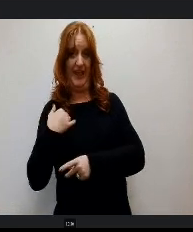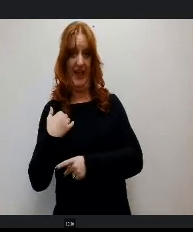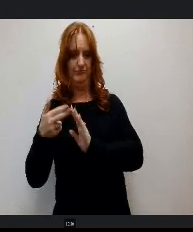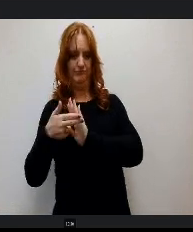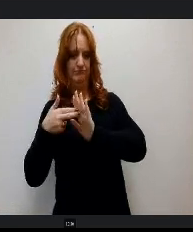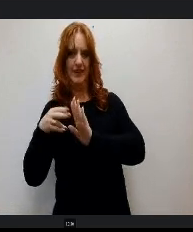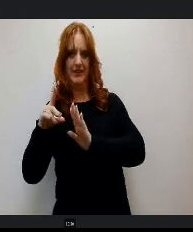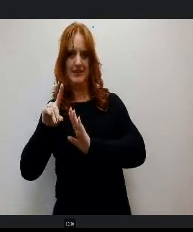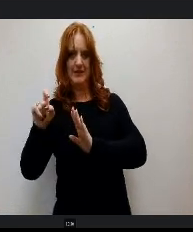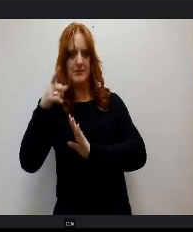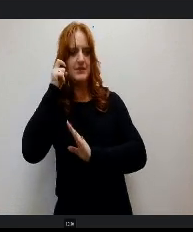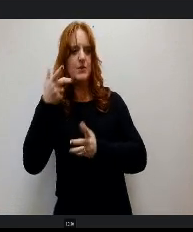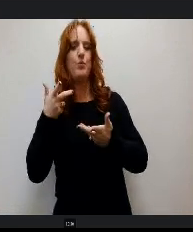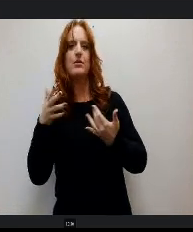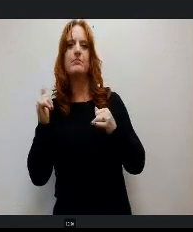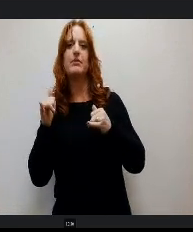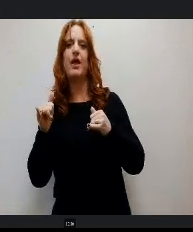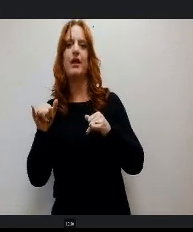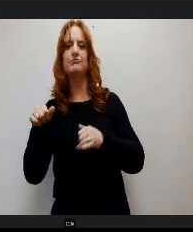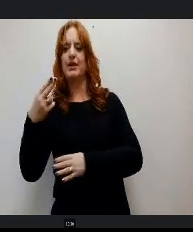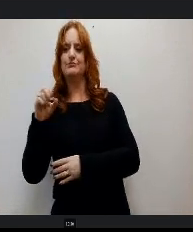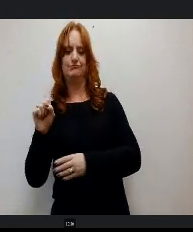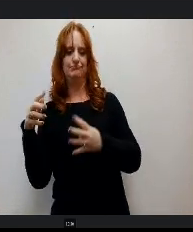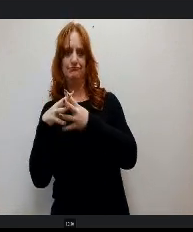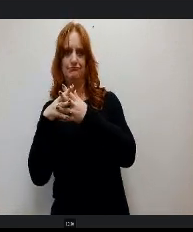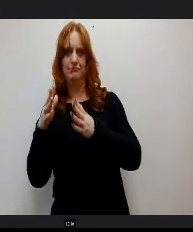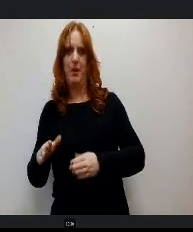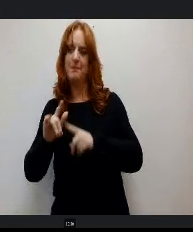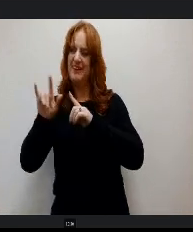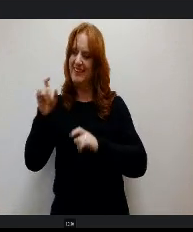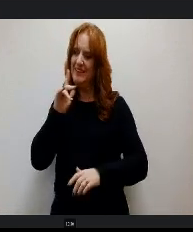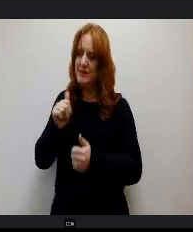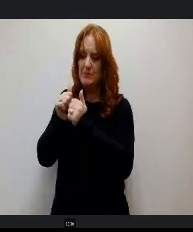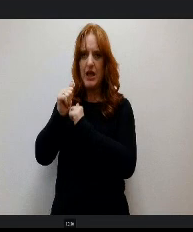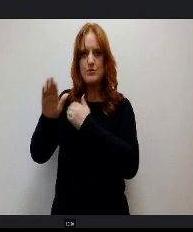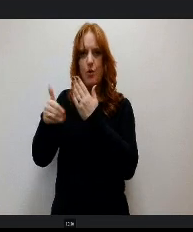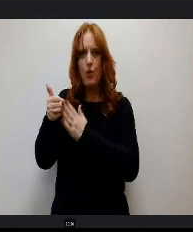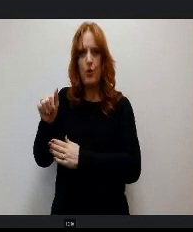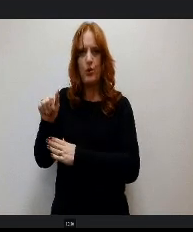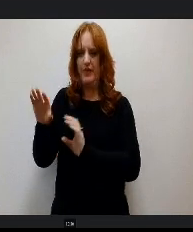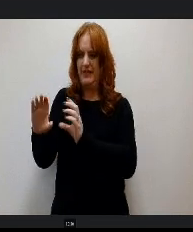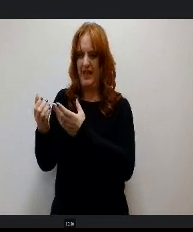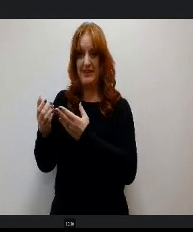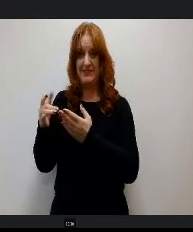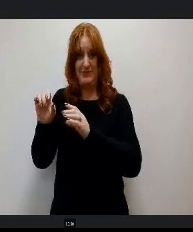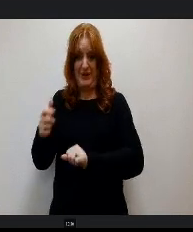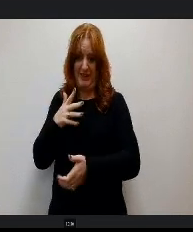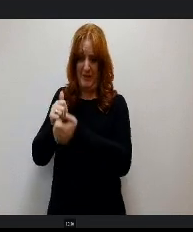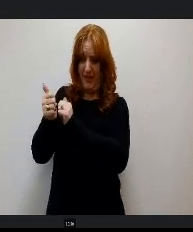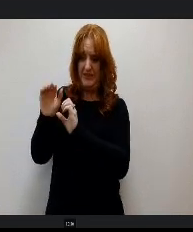football. To play football, he needed to pass his classes, and to pass his classes, he needed to